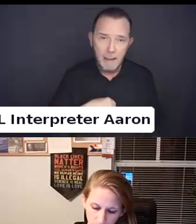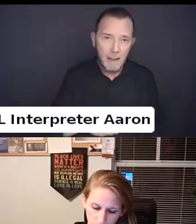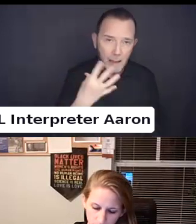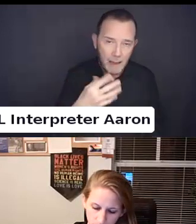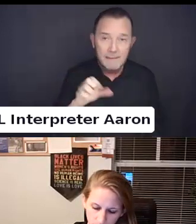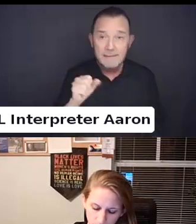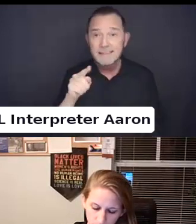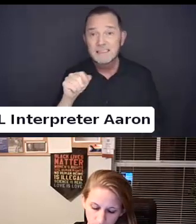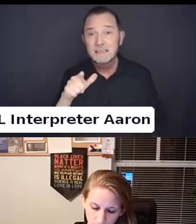that model.